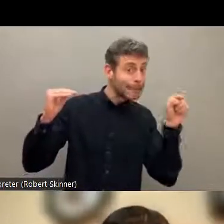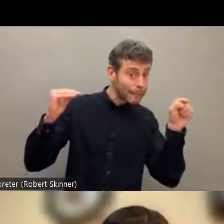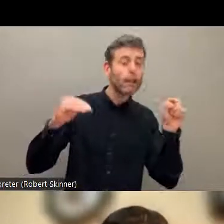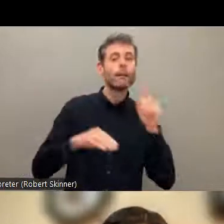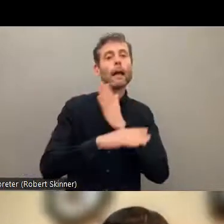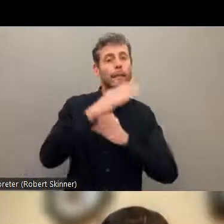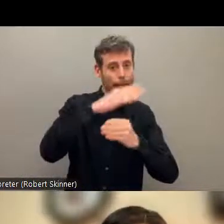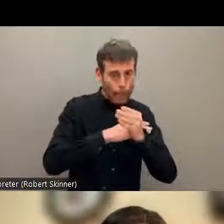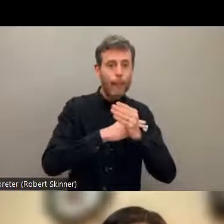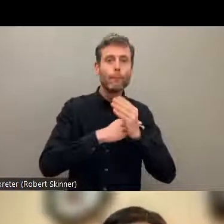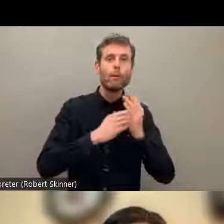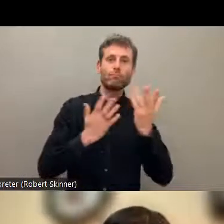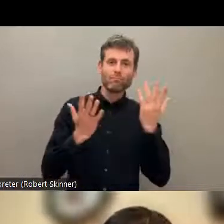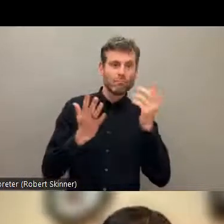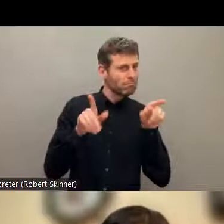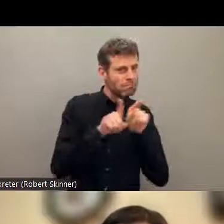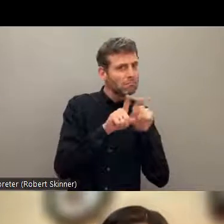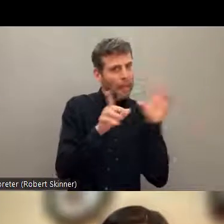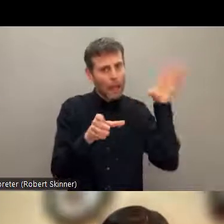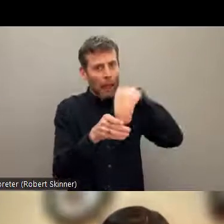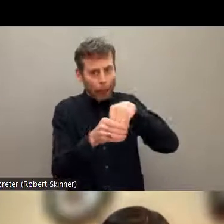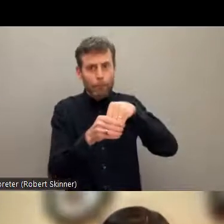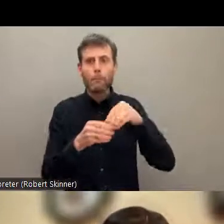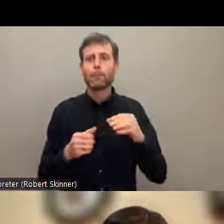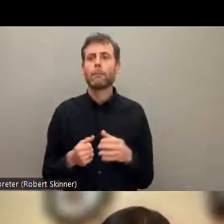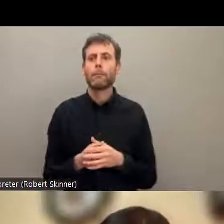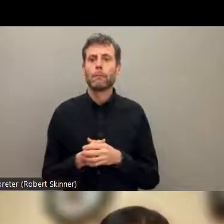collective efforts have to collectively owned,